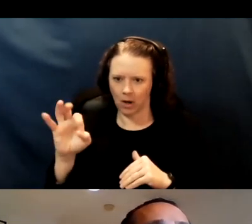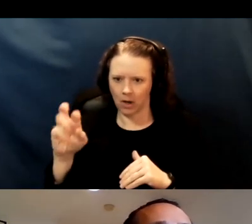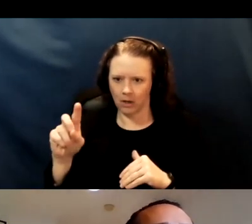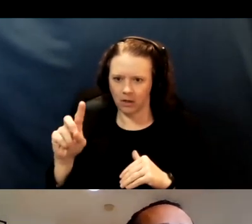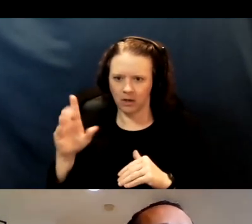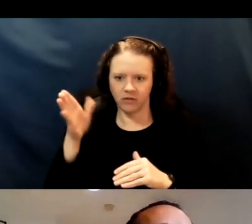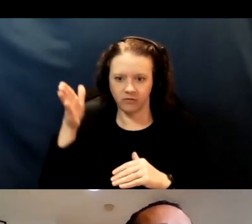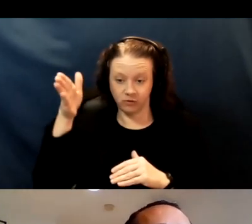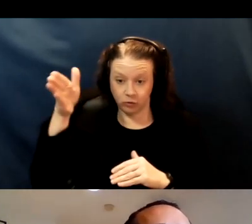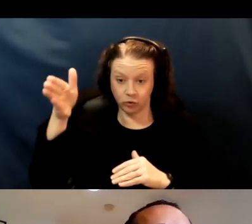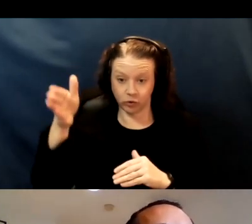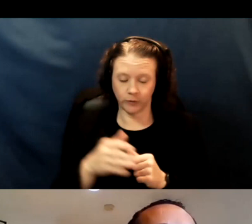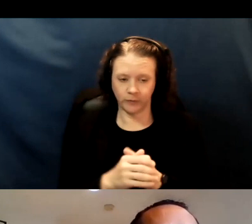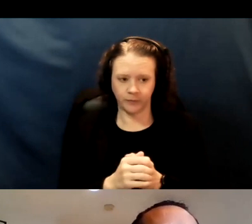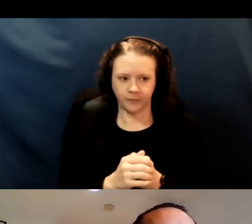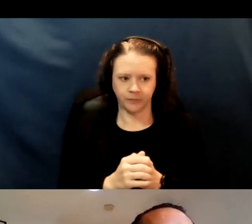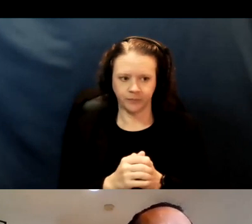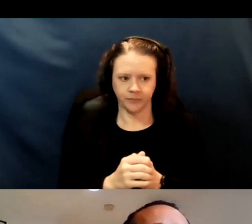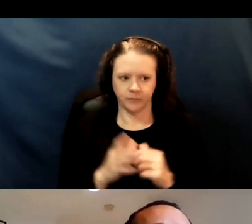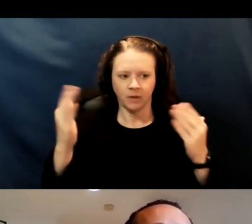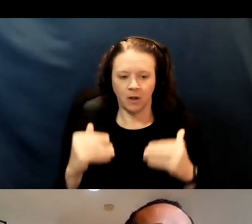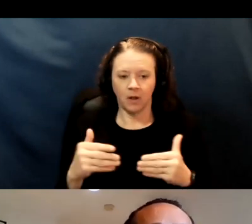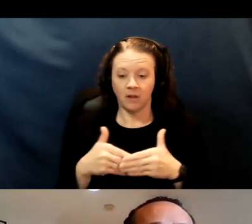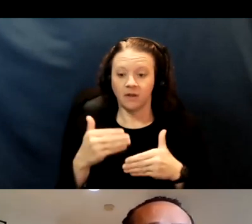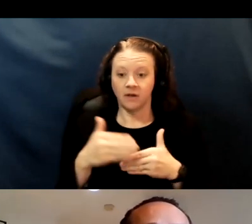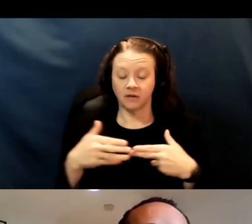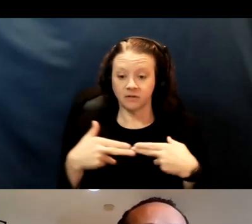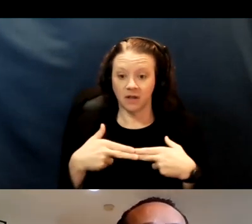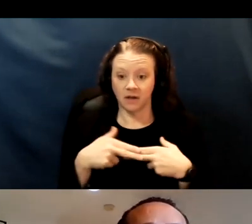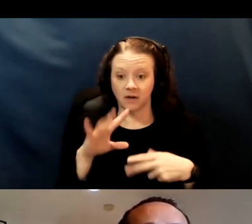So, the next slide is about the focus on digital divide